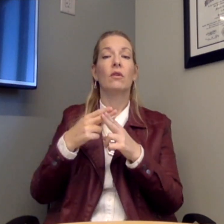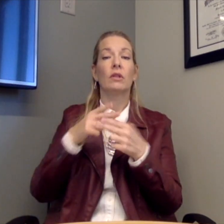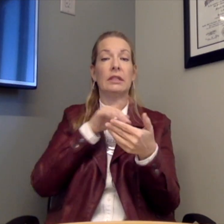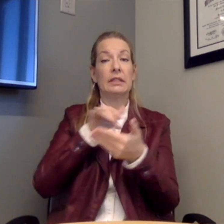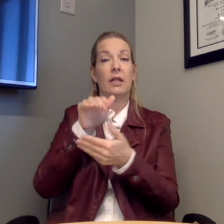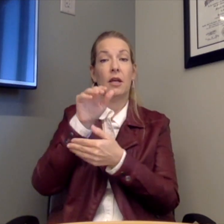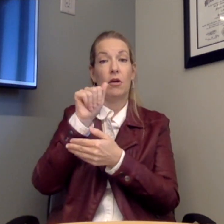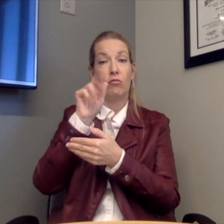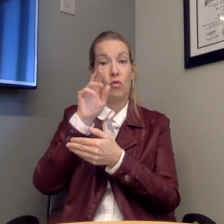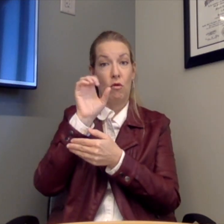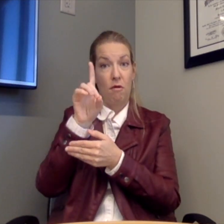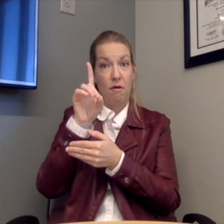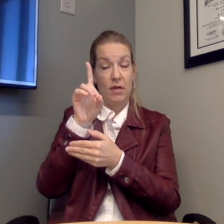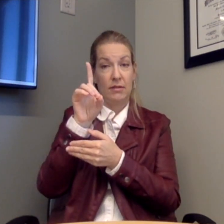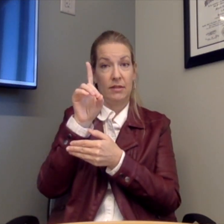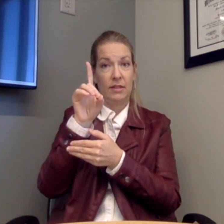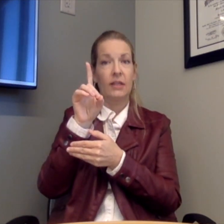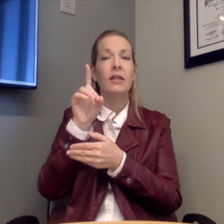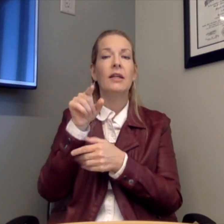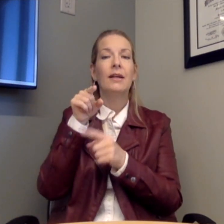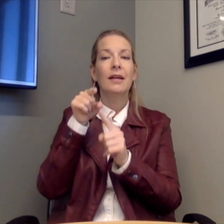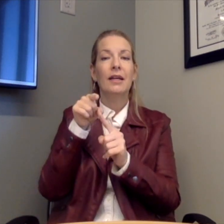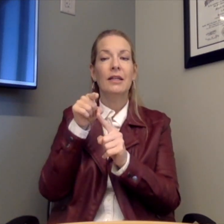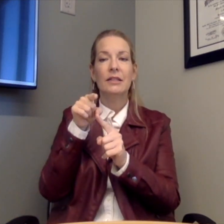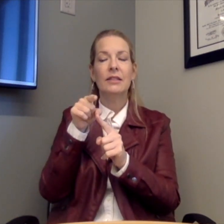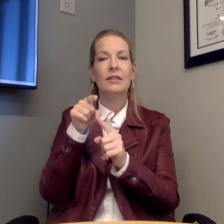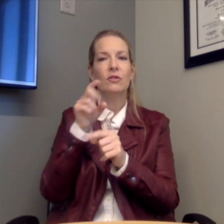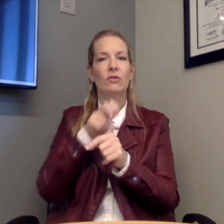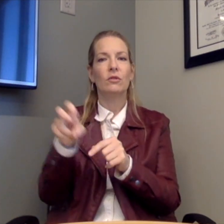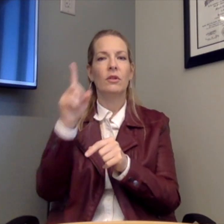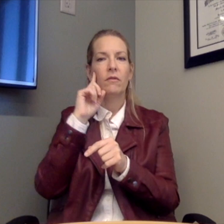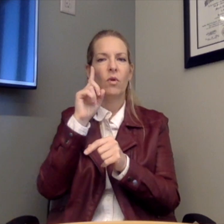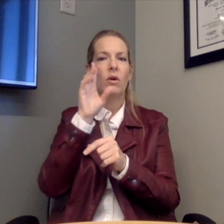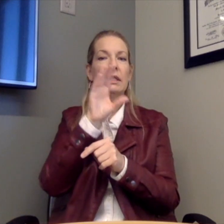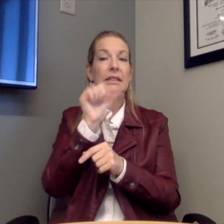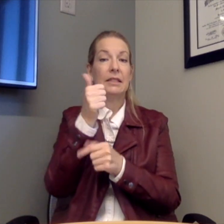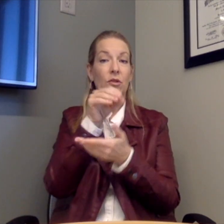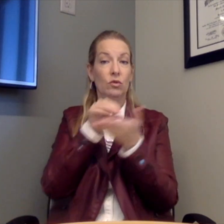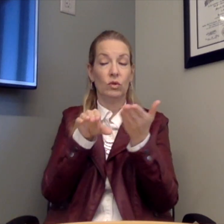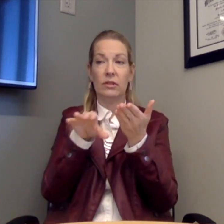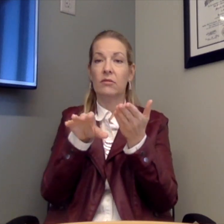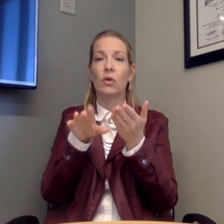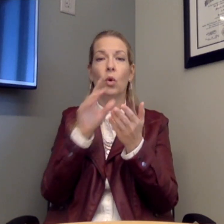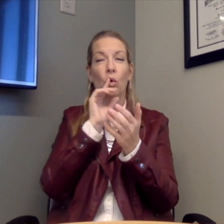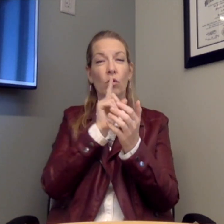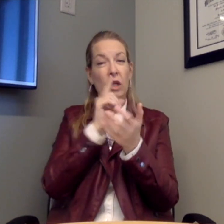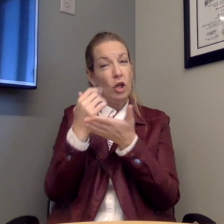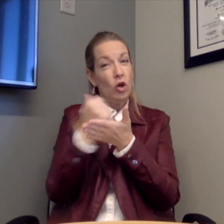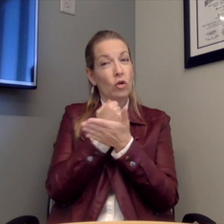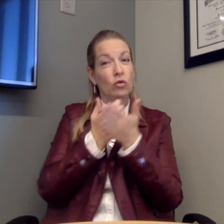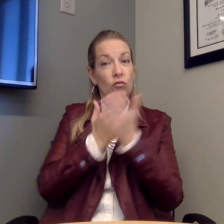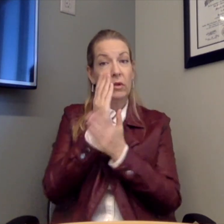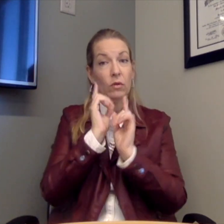one is Study Abroad. This trip is for 10 students who really